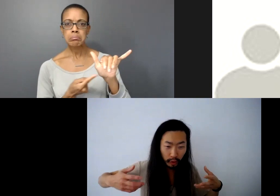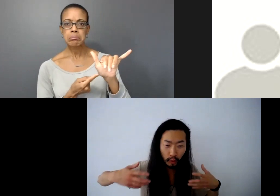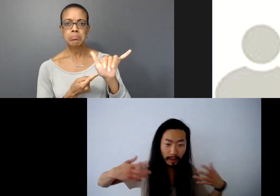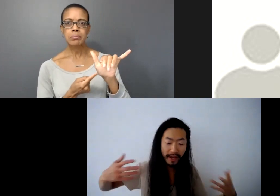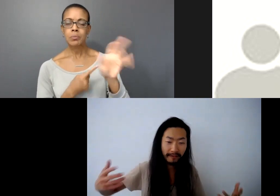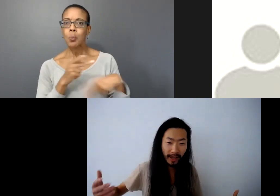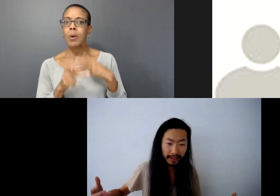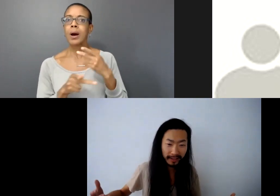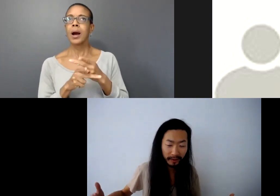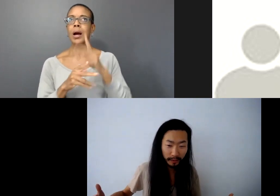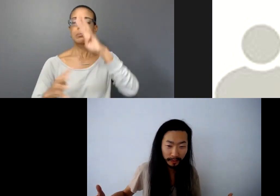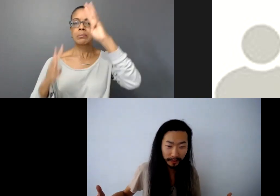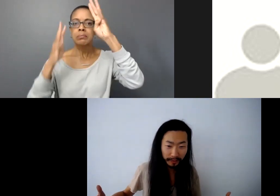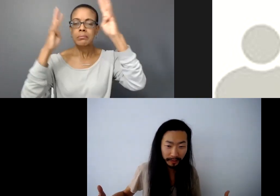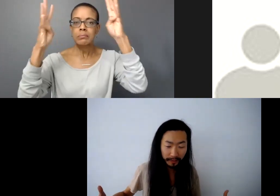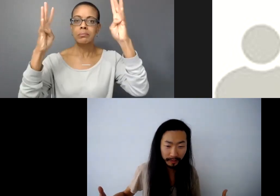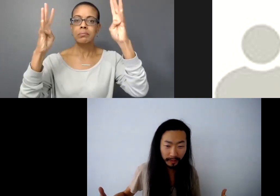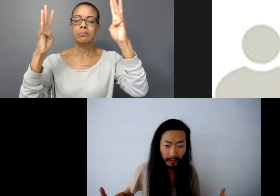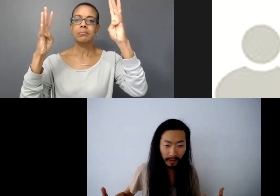kind of world do you want to manifest?